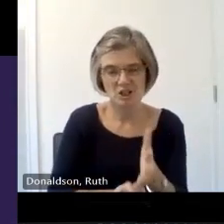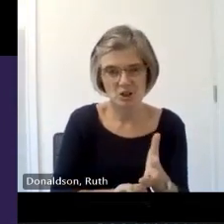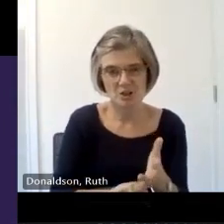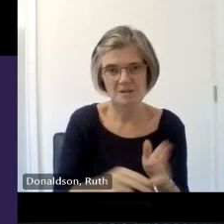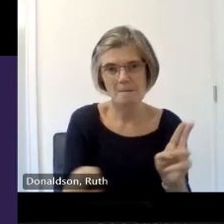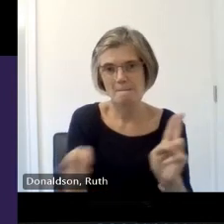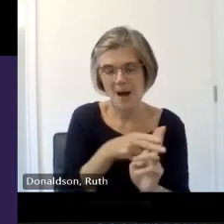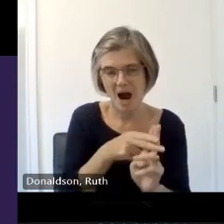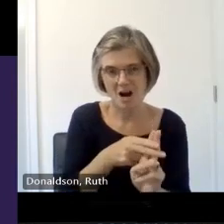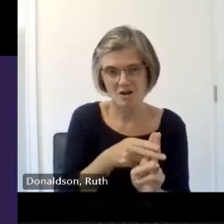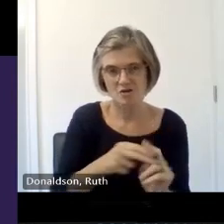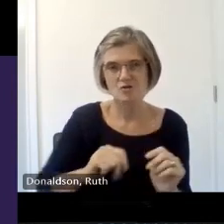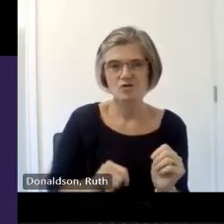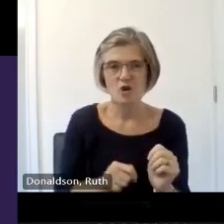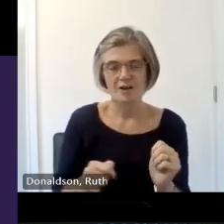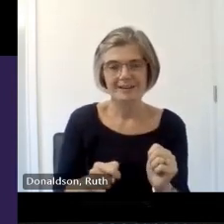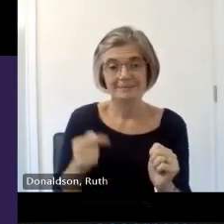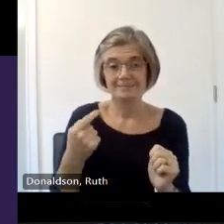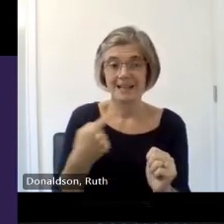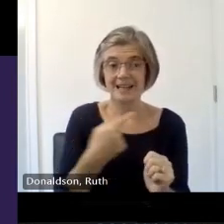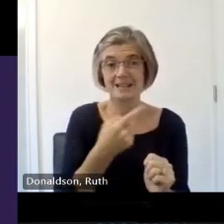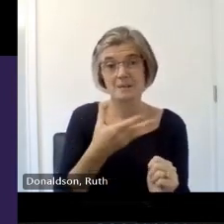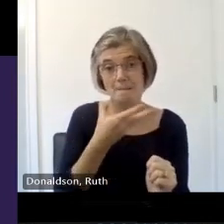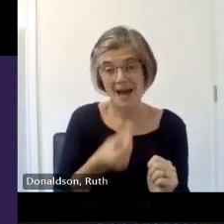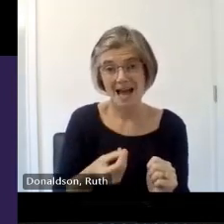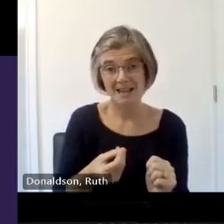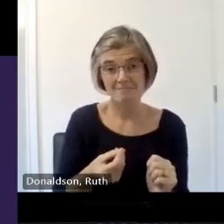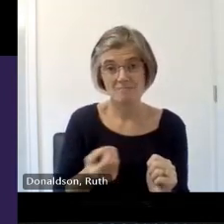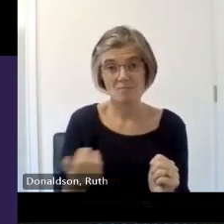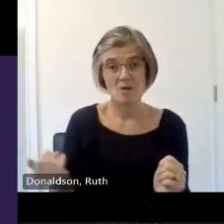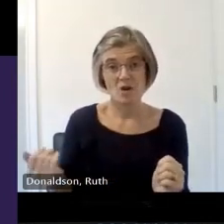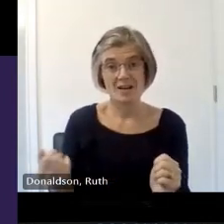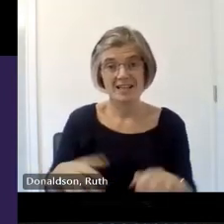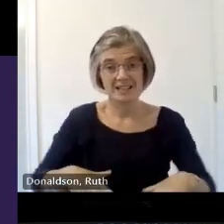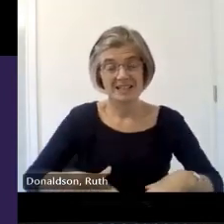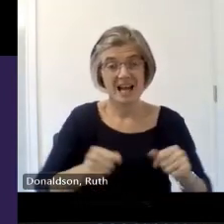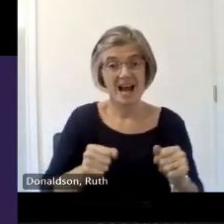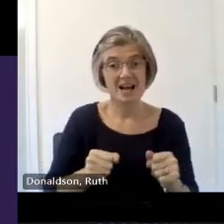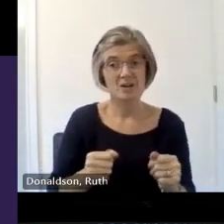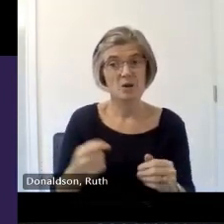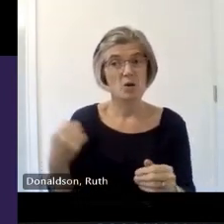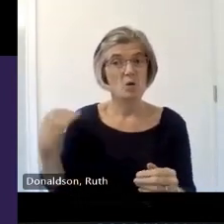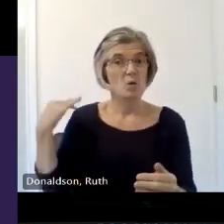archaeology though it has been a lifelong interest he undertook the certificate and field archaeology